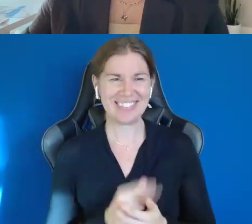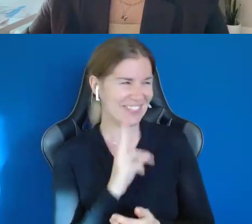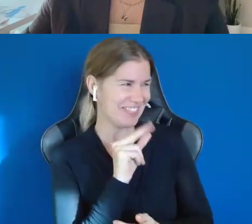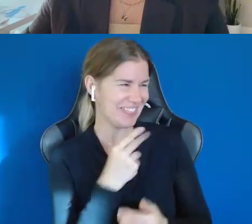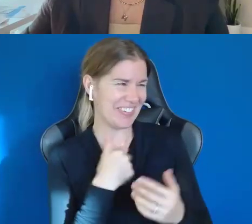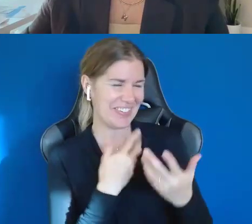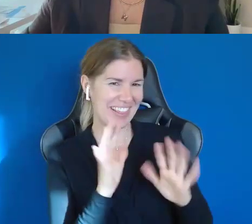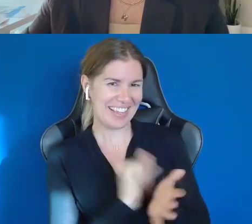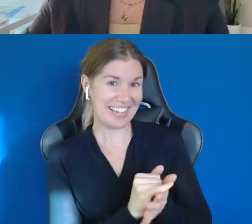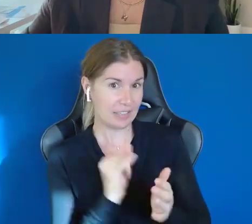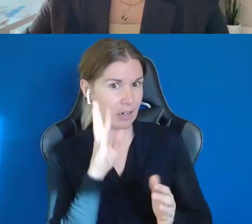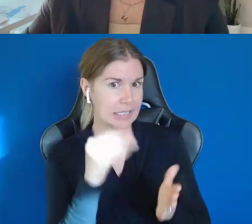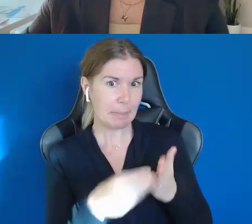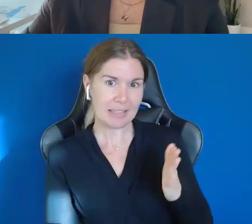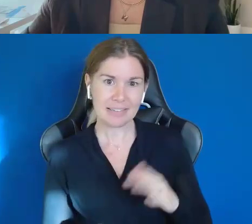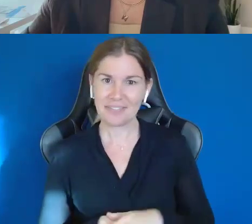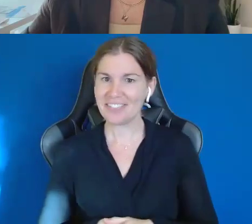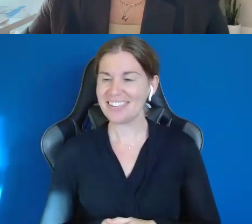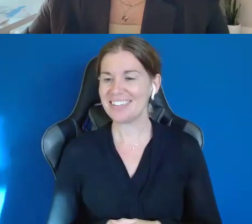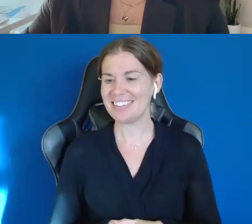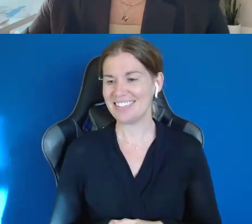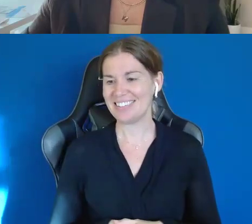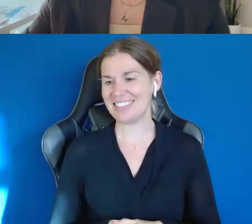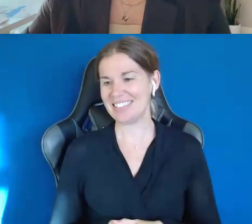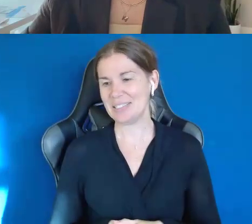Those are expensive.